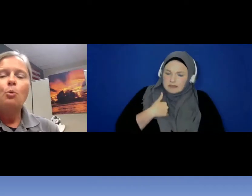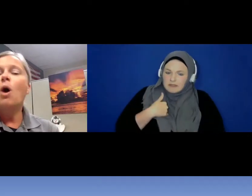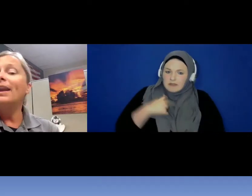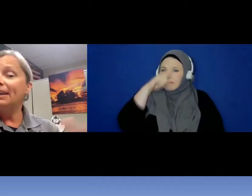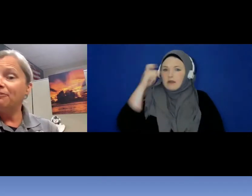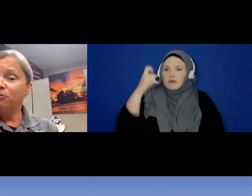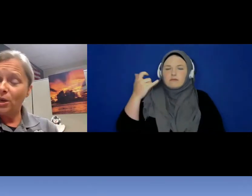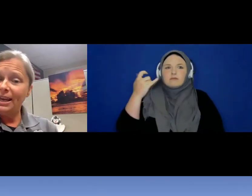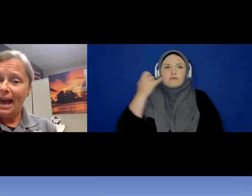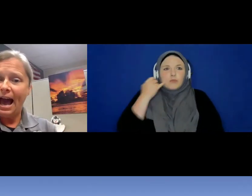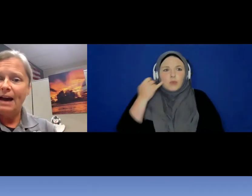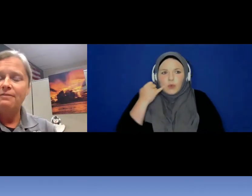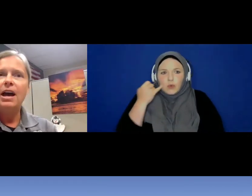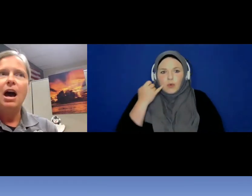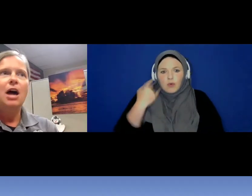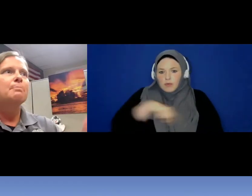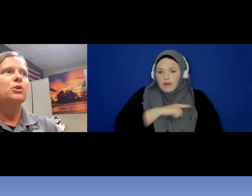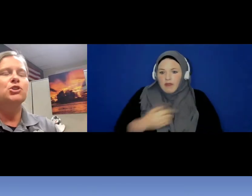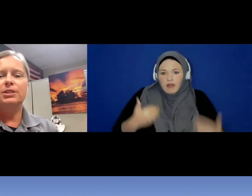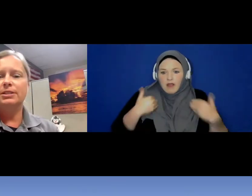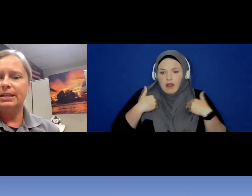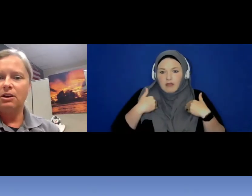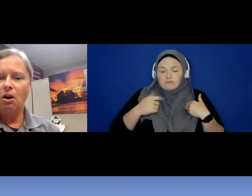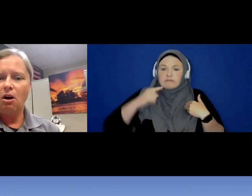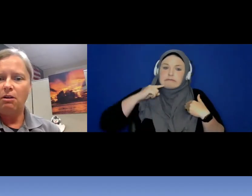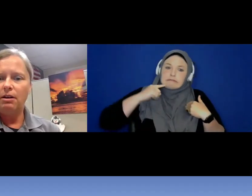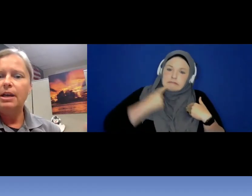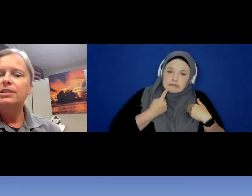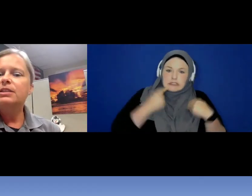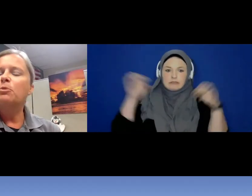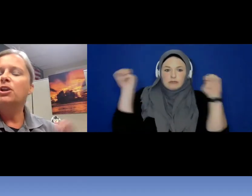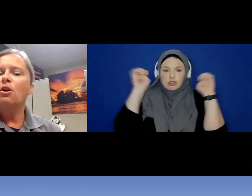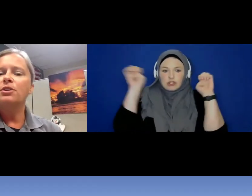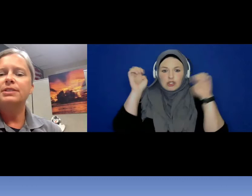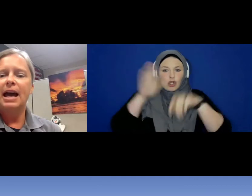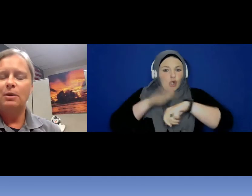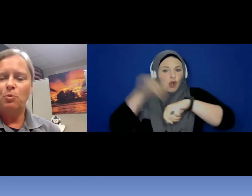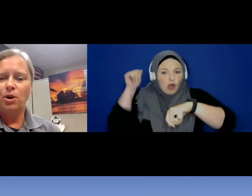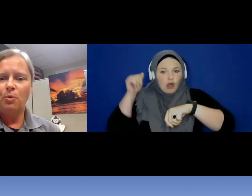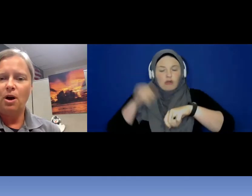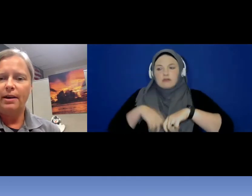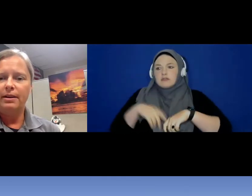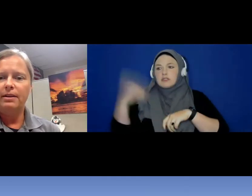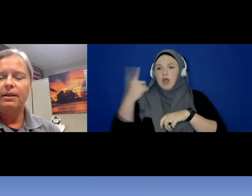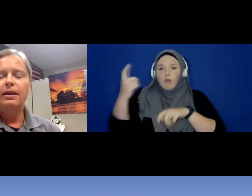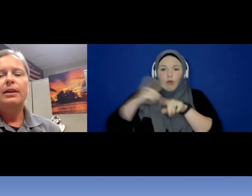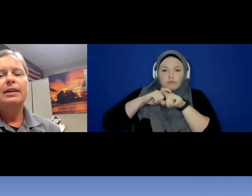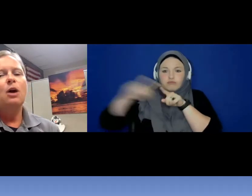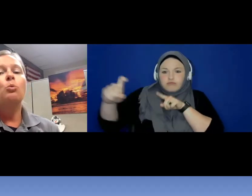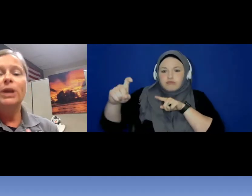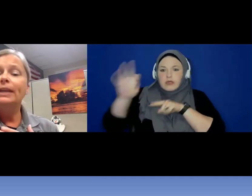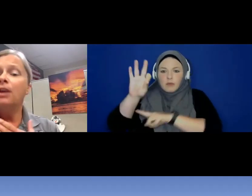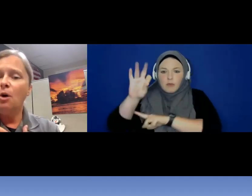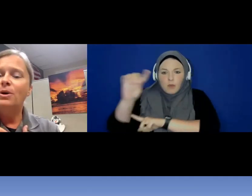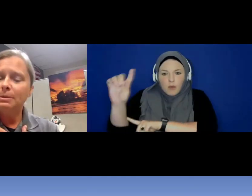what if we have an emergency call someone calls 9- 1-1 now we know as a